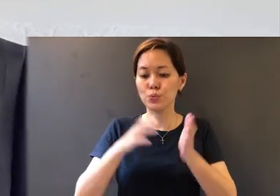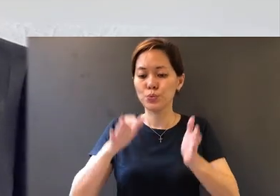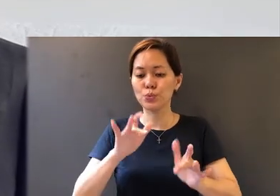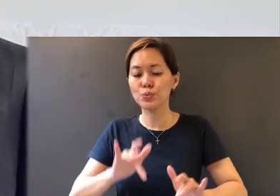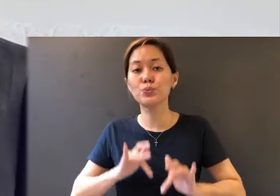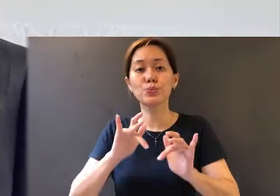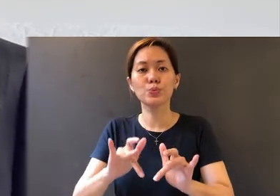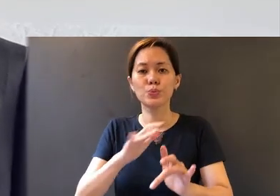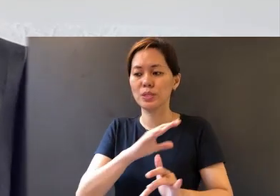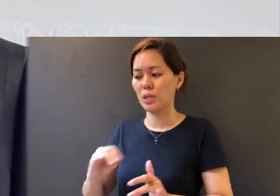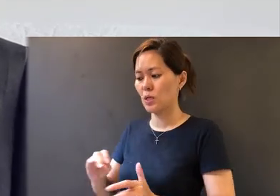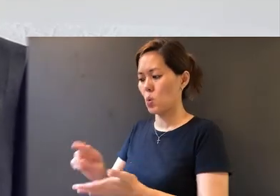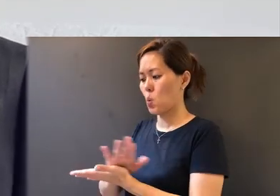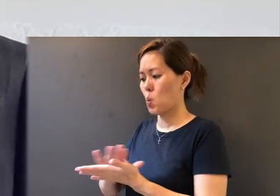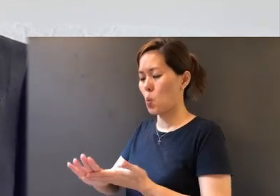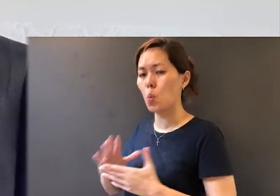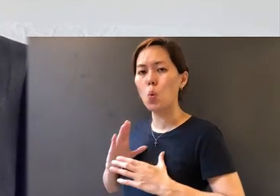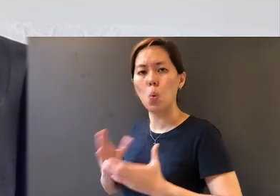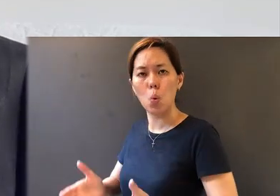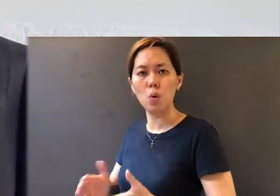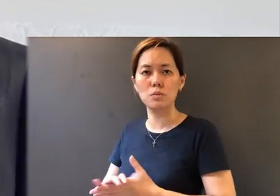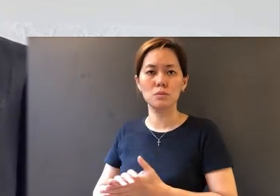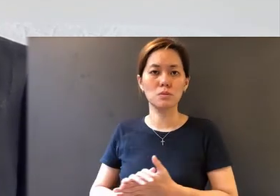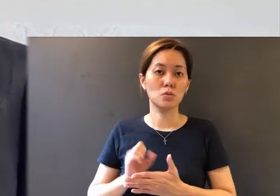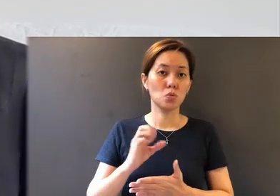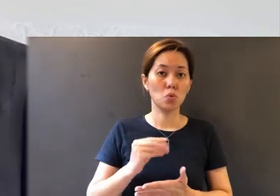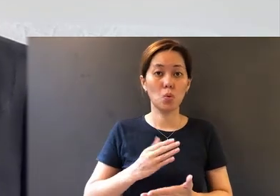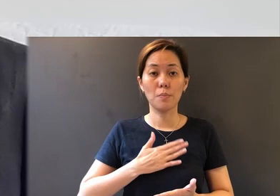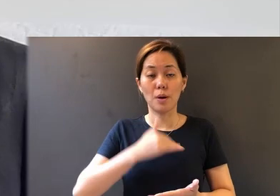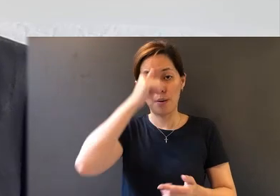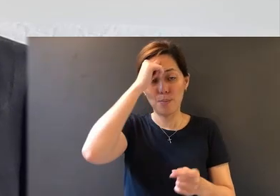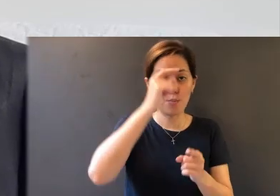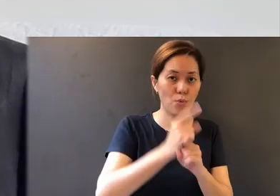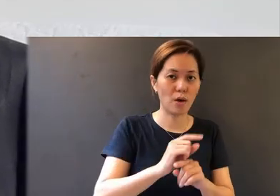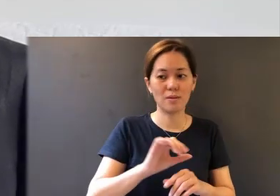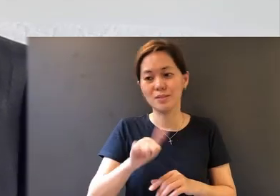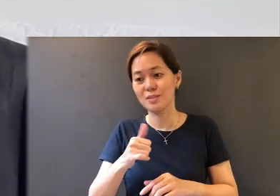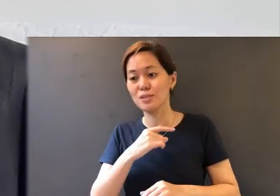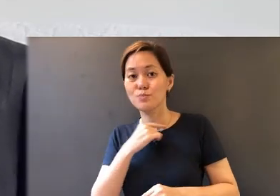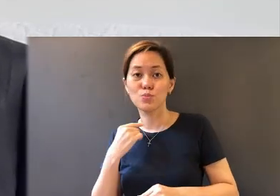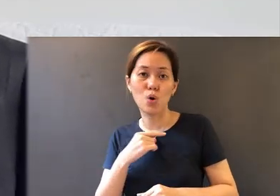commitment to holiness. So my brothers, fellow pastors and elder